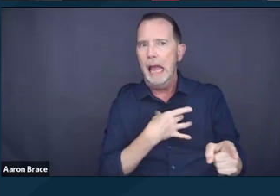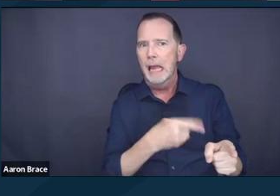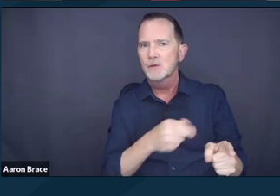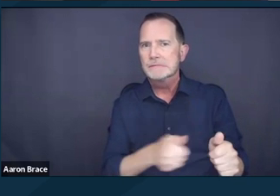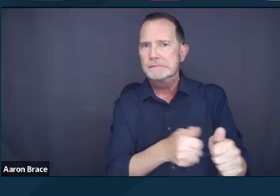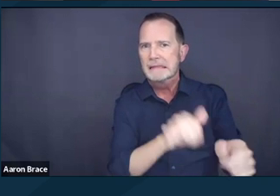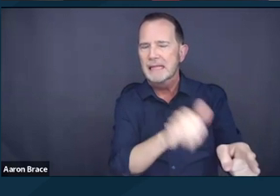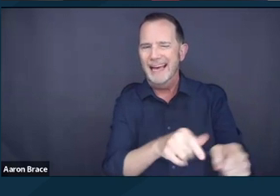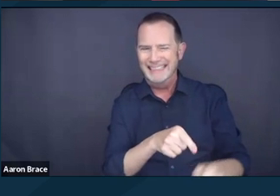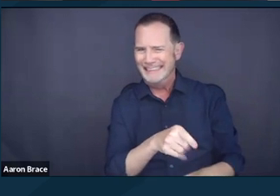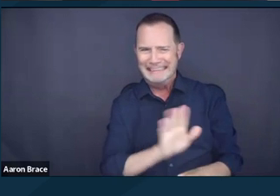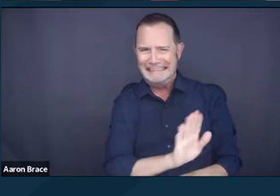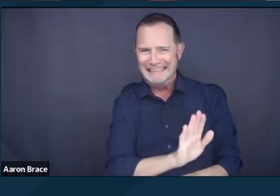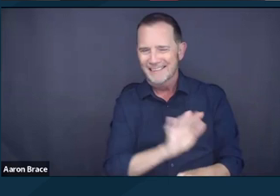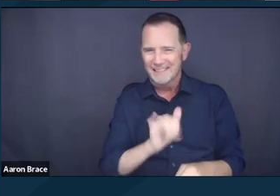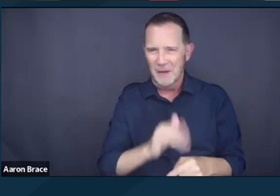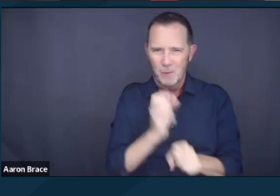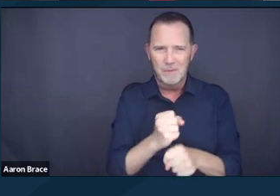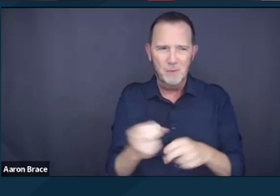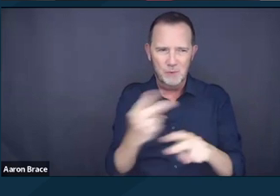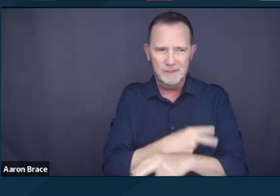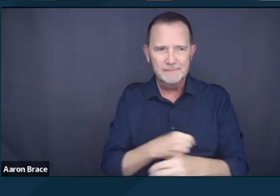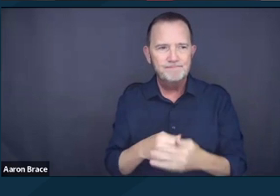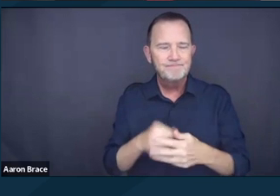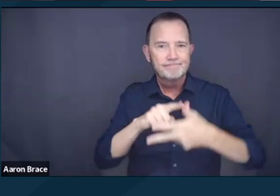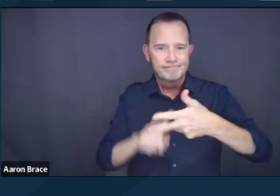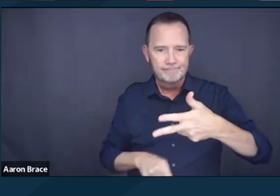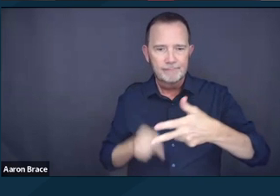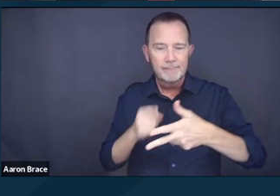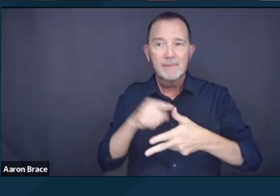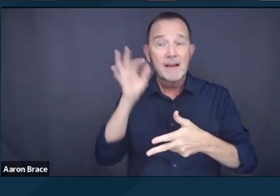First, at the federal and state level, there are concerning proposals